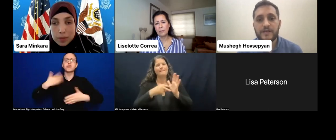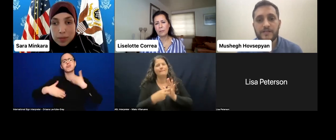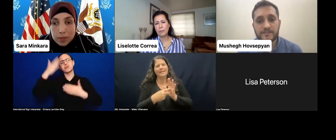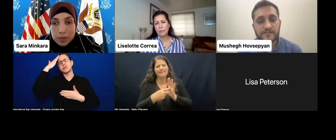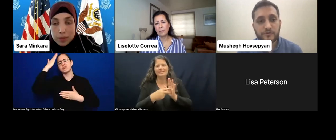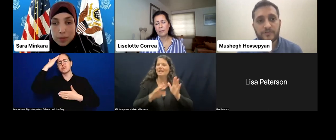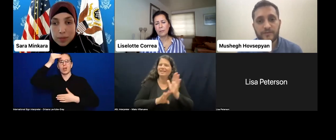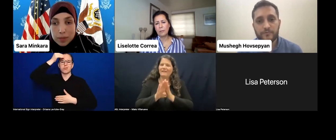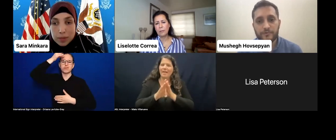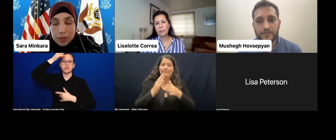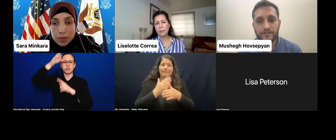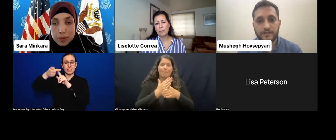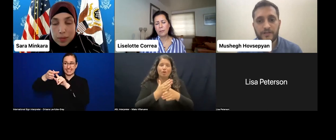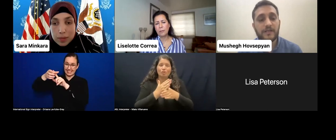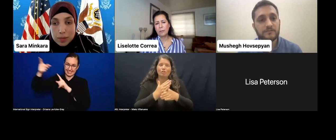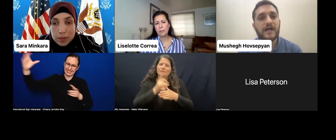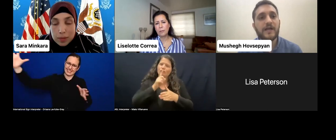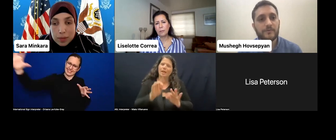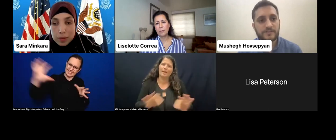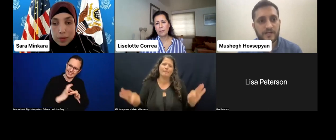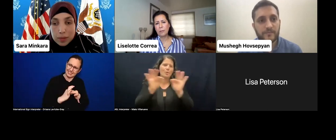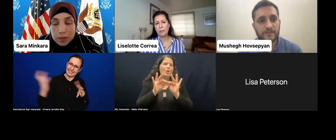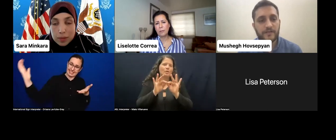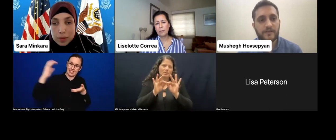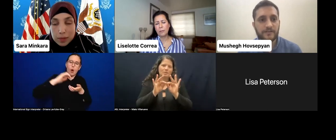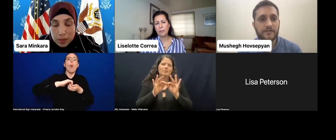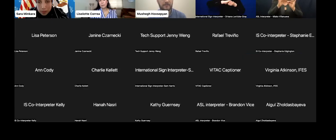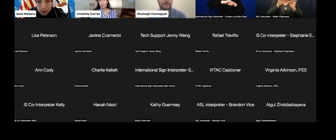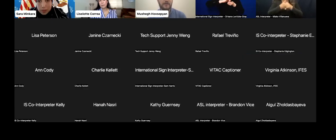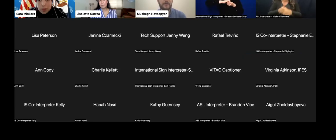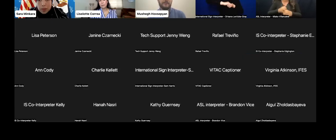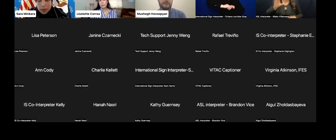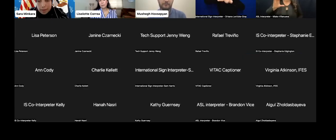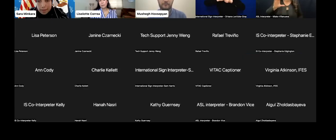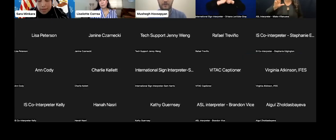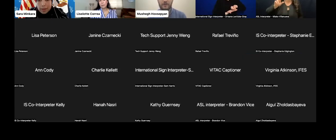is extremely important, in line with the CRPD Article 32